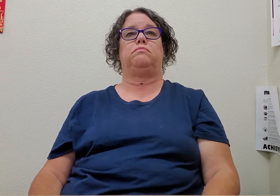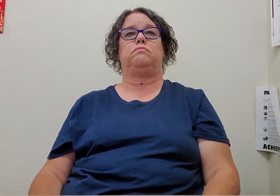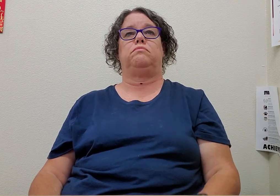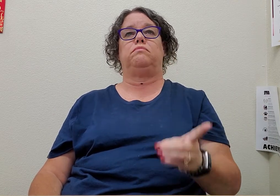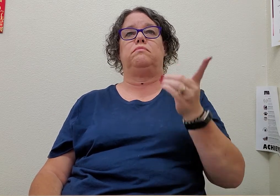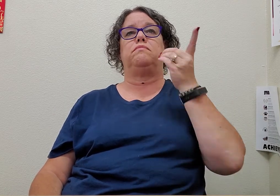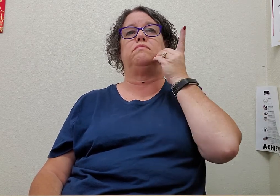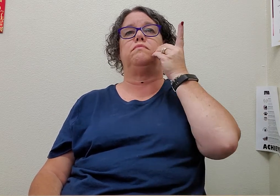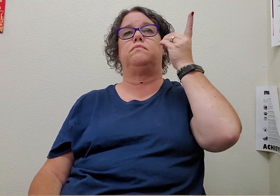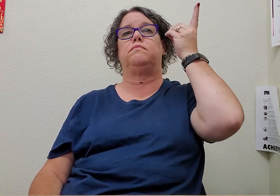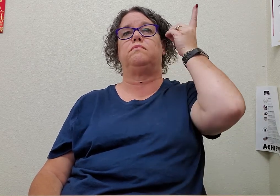dorm(itory)